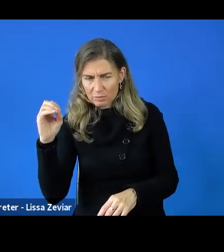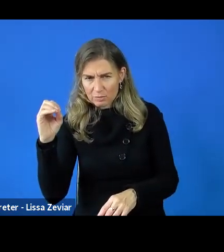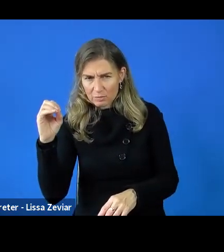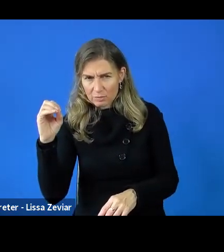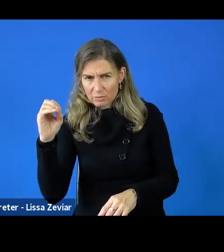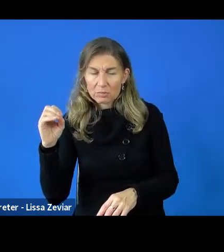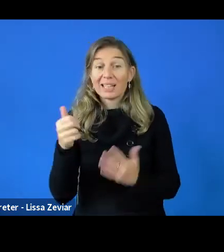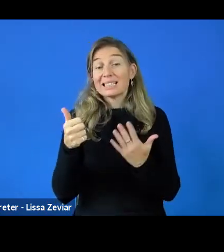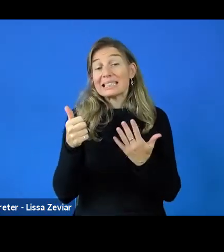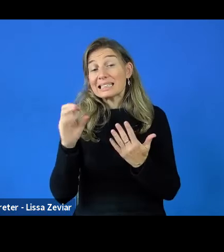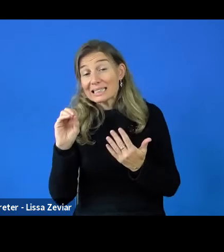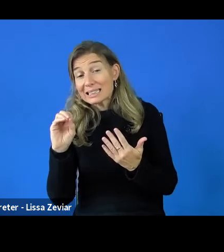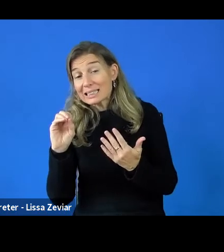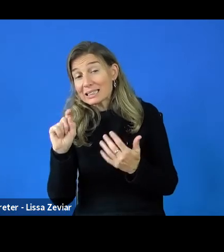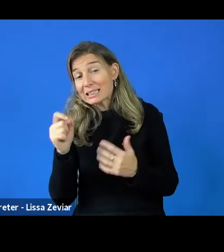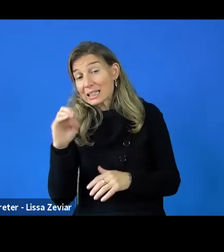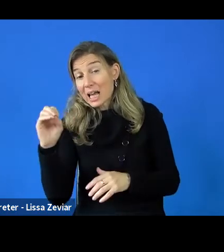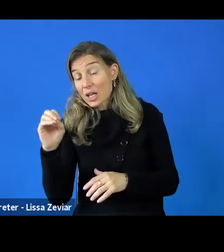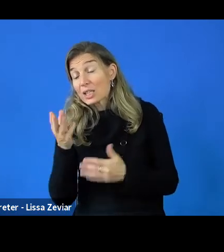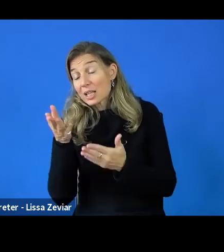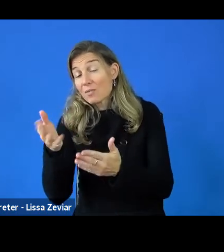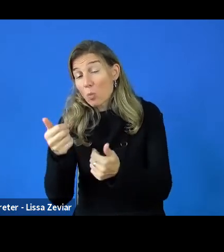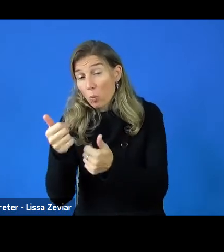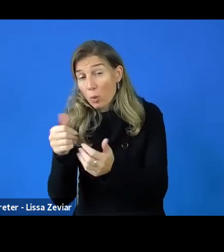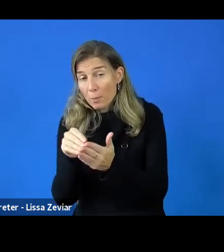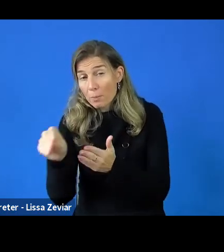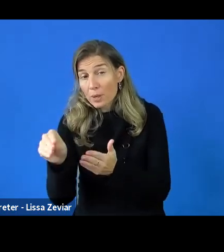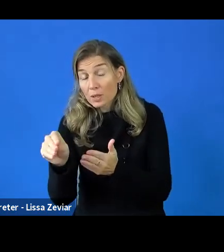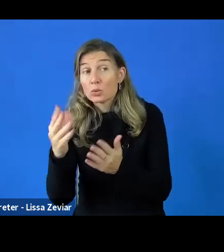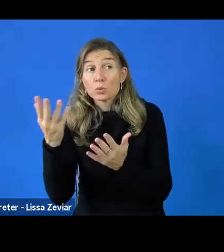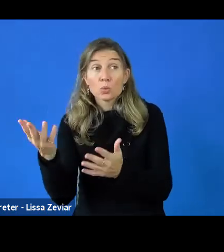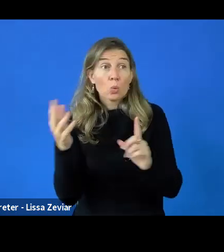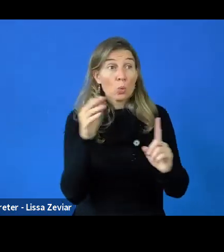We expect this type of budgets to come into here.